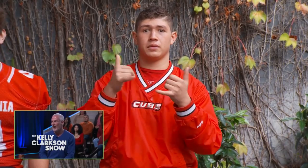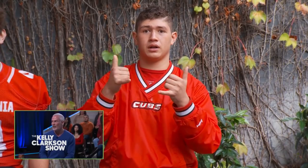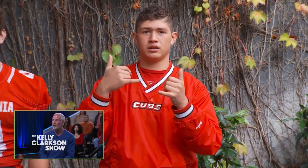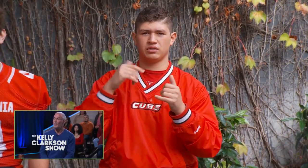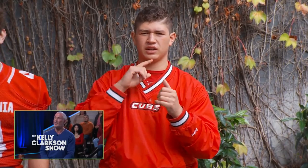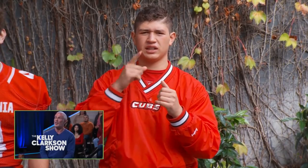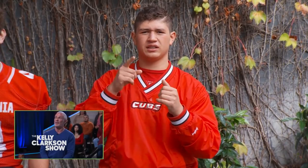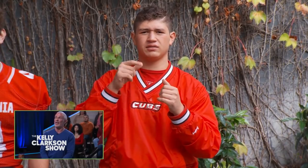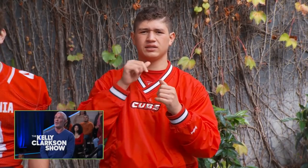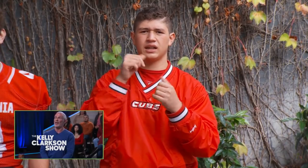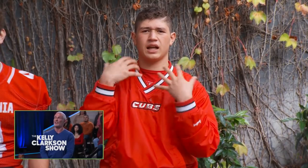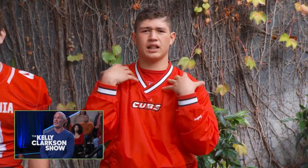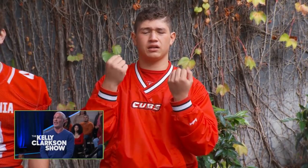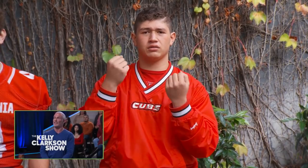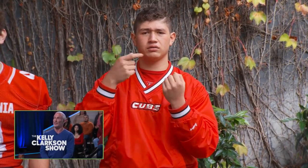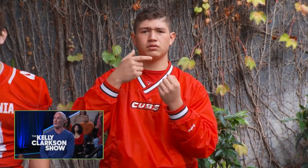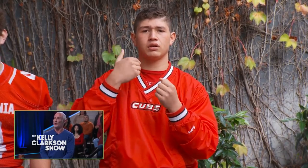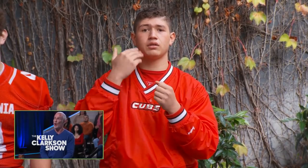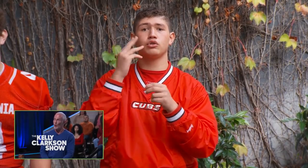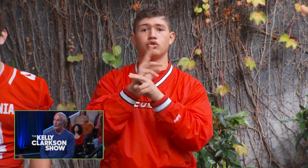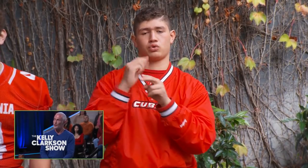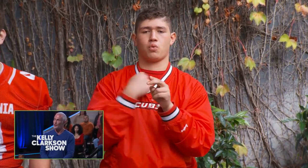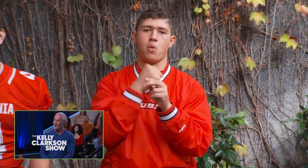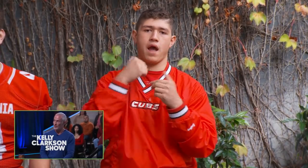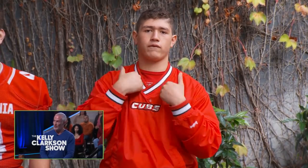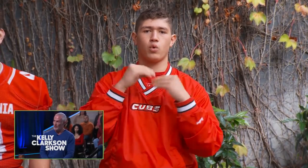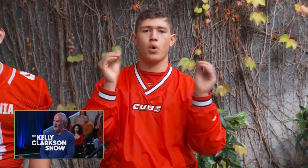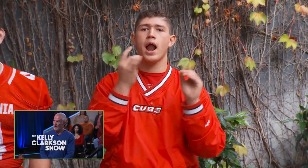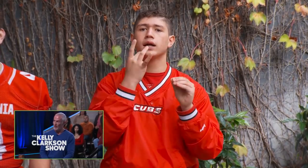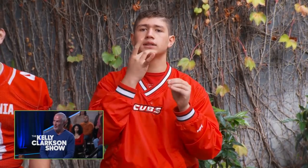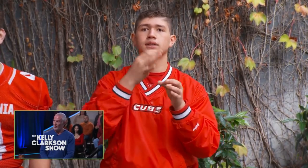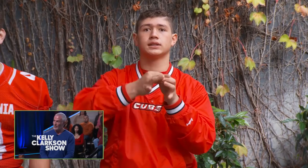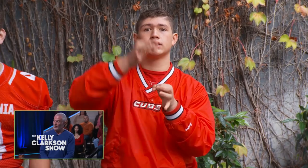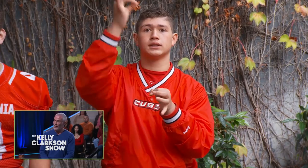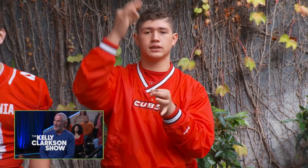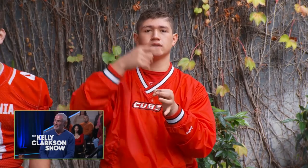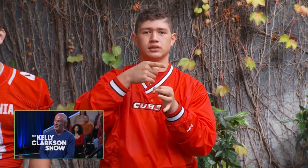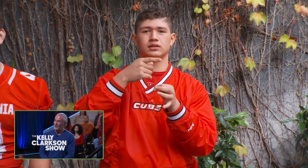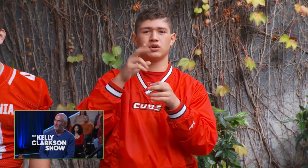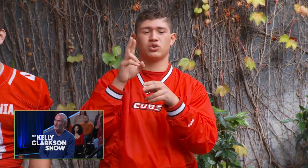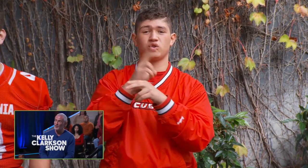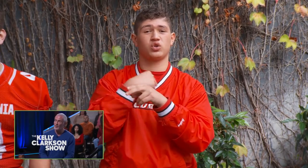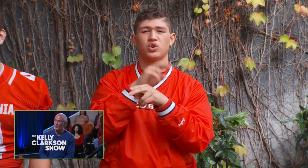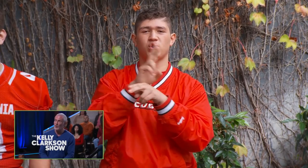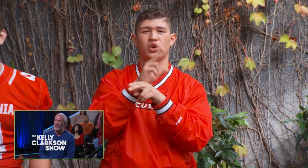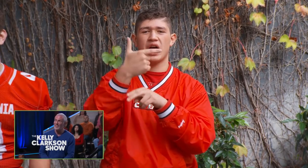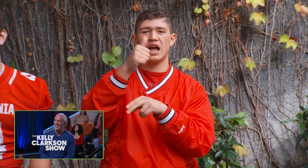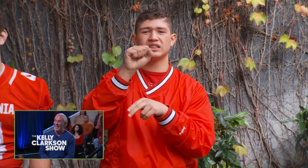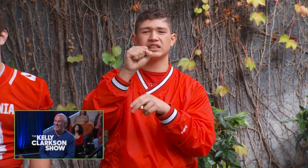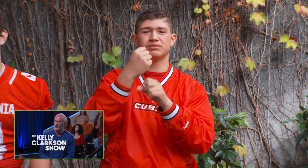Our championship game, we actually had to host at another field because we don't have any lights.